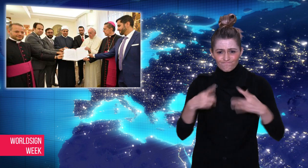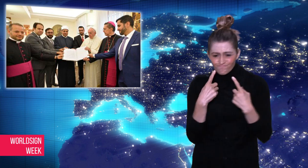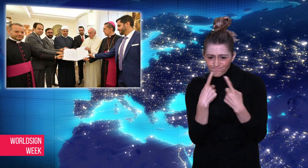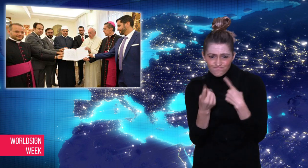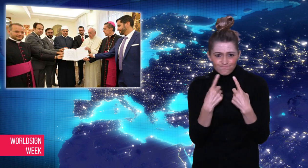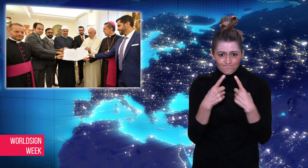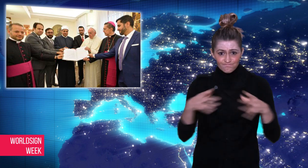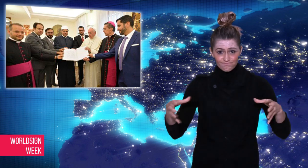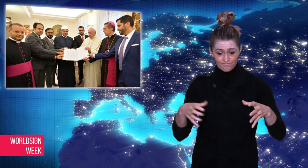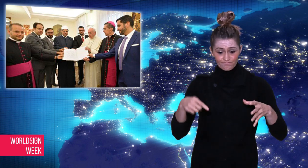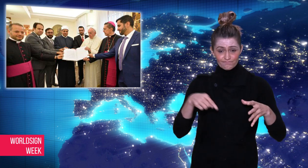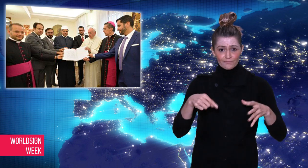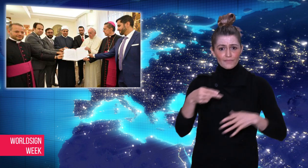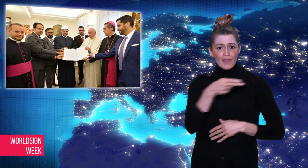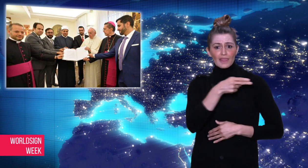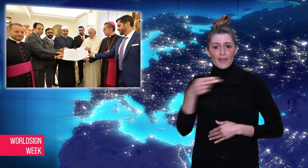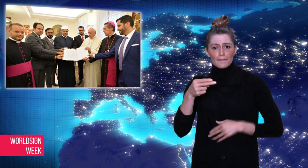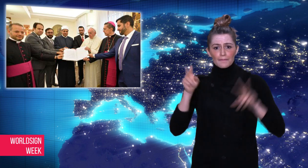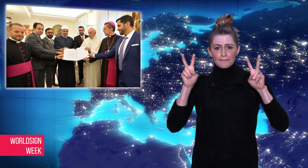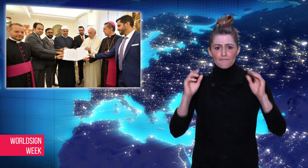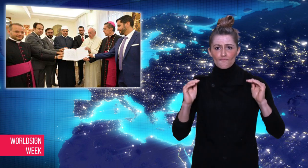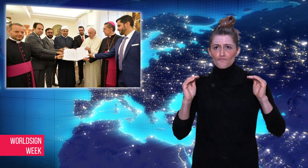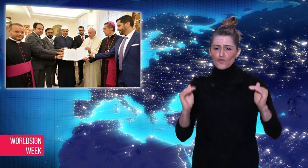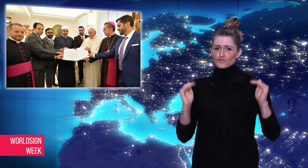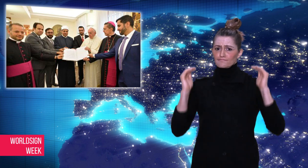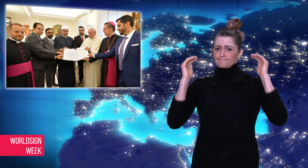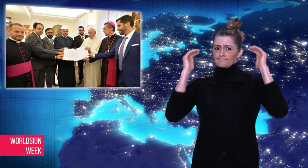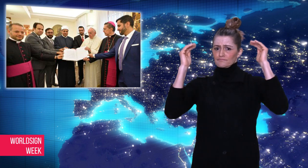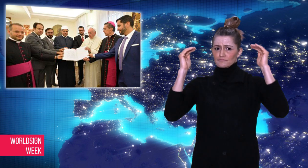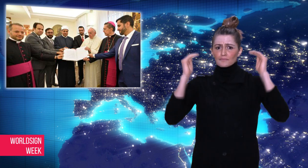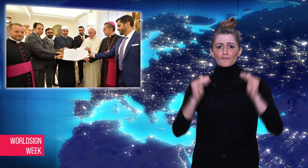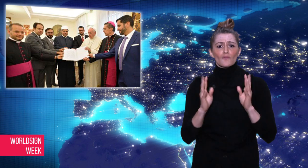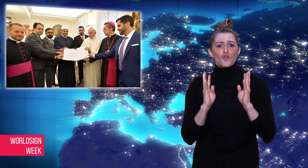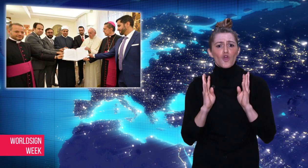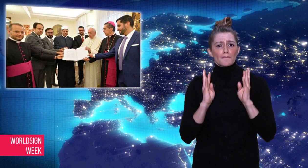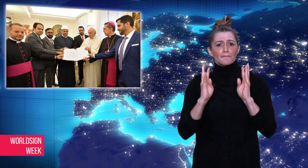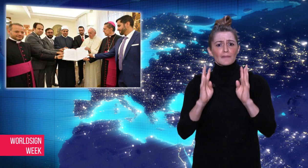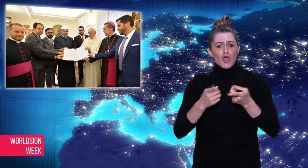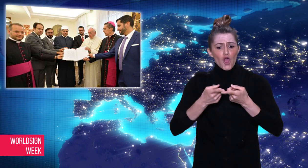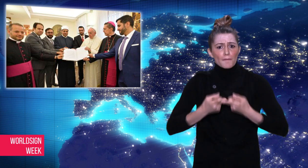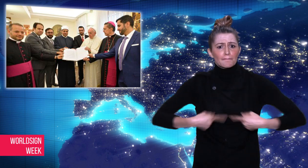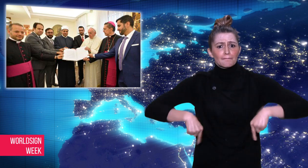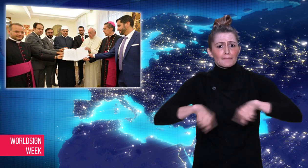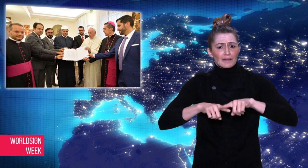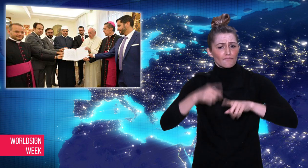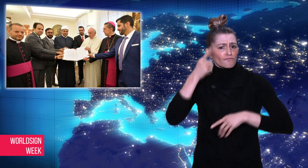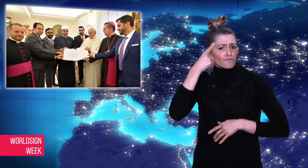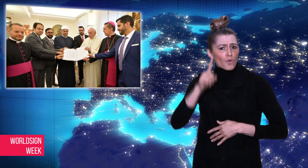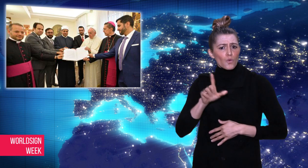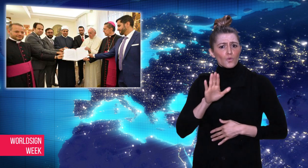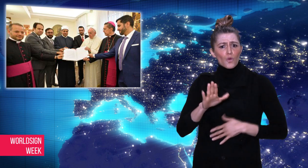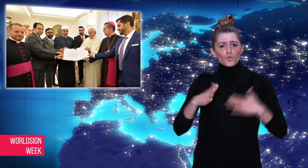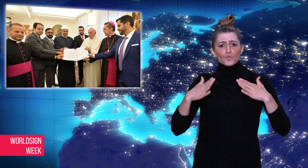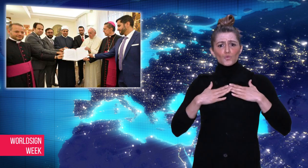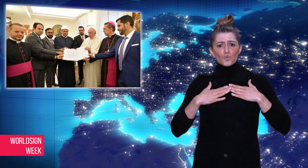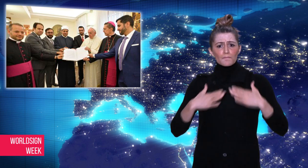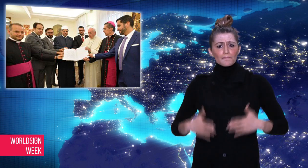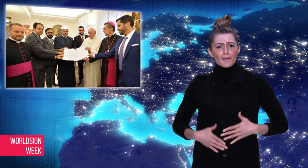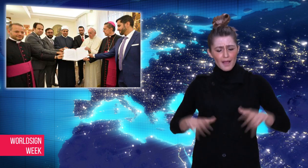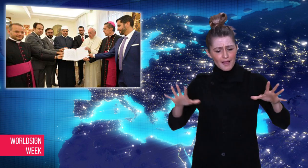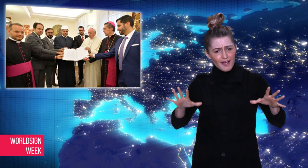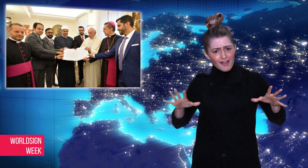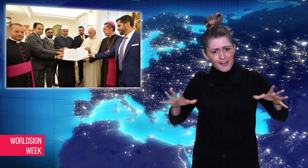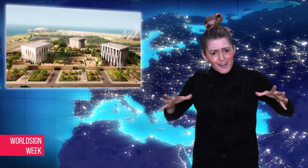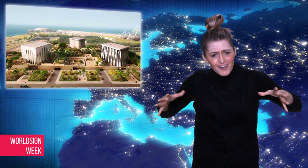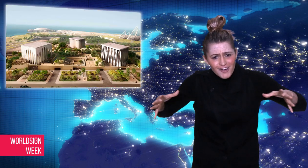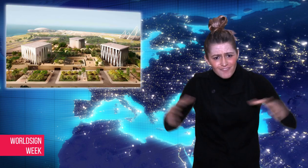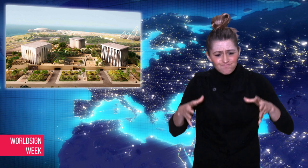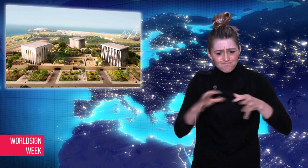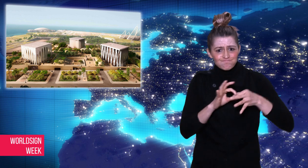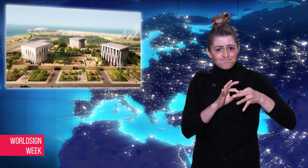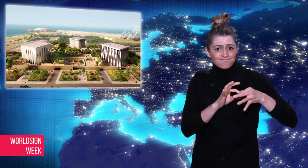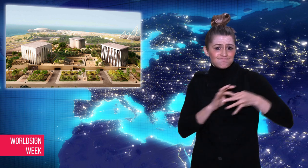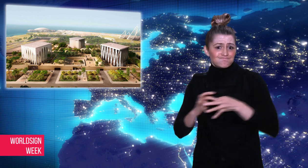This group, the "Higher Committee for Human